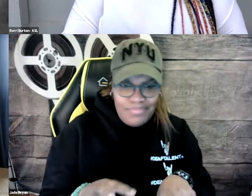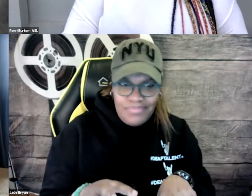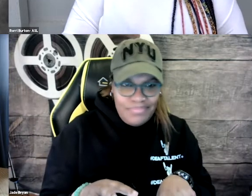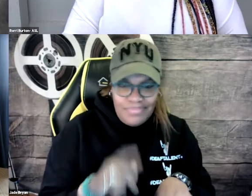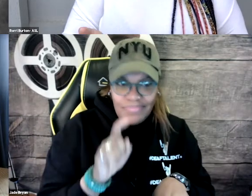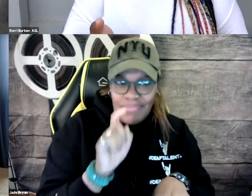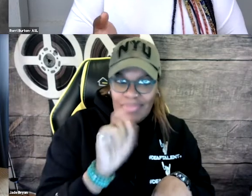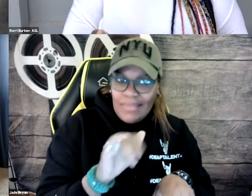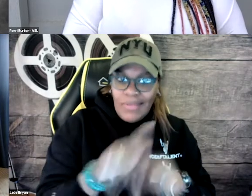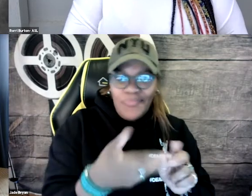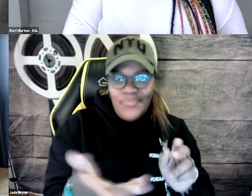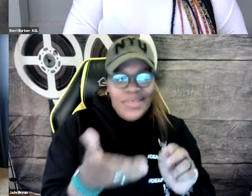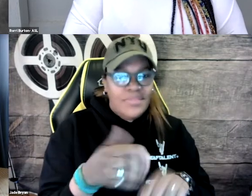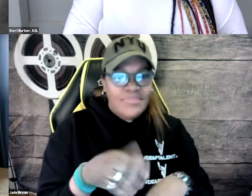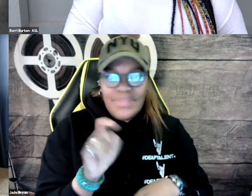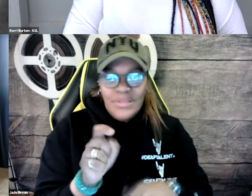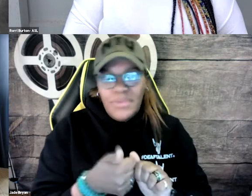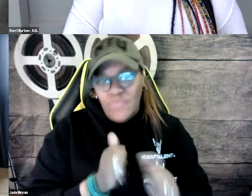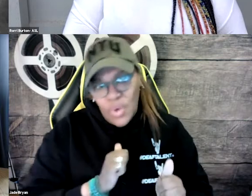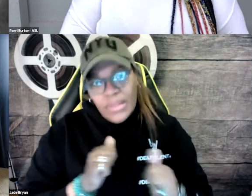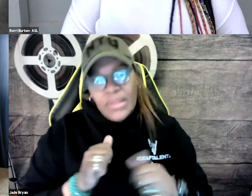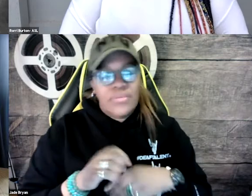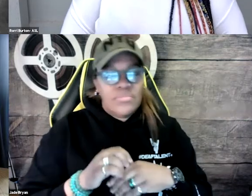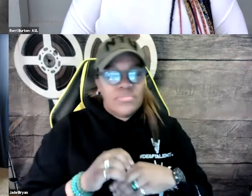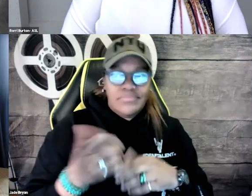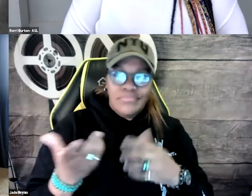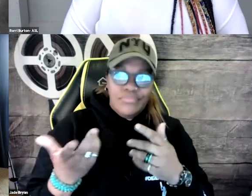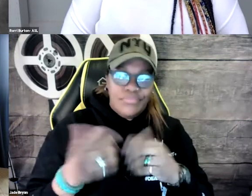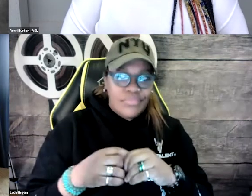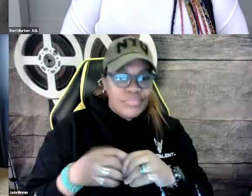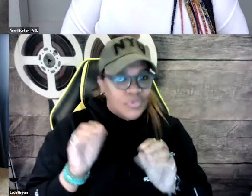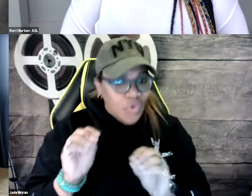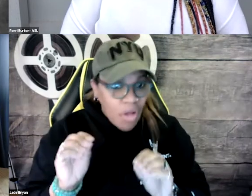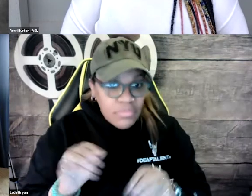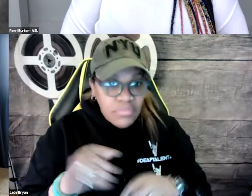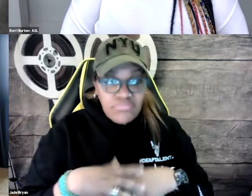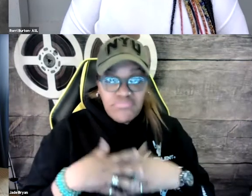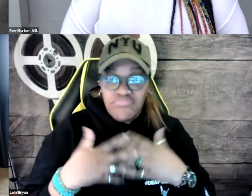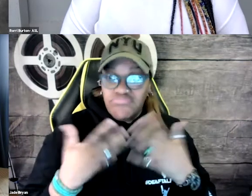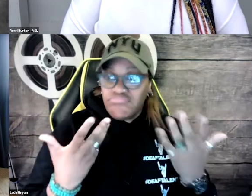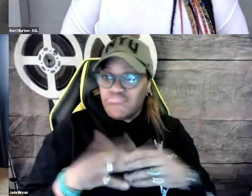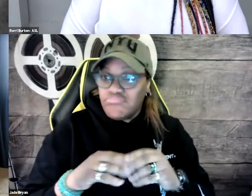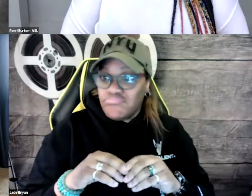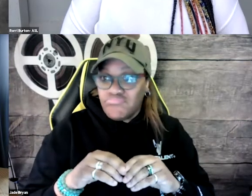And then you're like, wait, what is this they're saying? So that's the type of thing that we want to avoid.